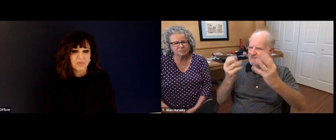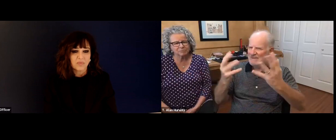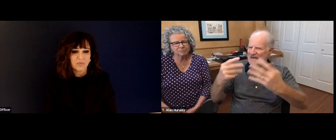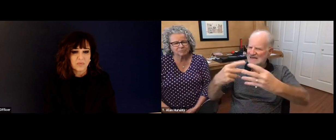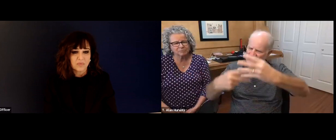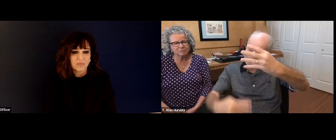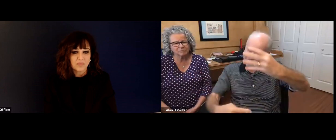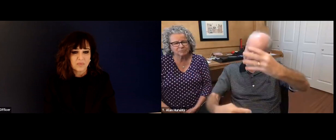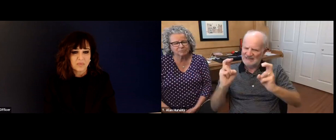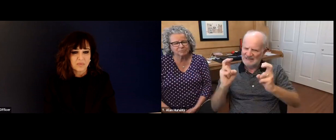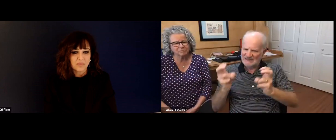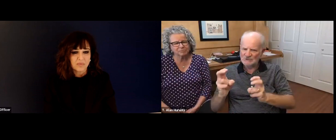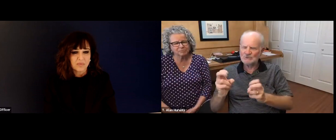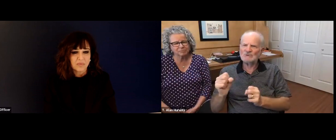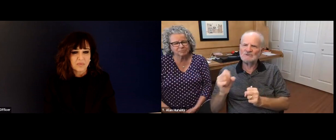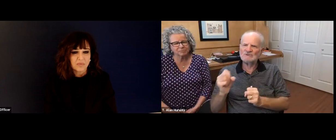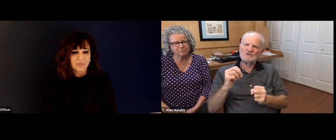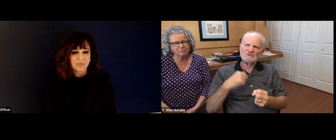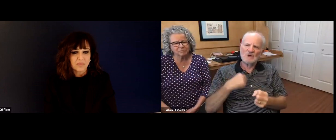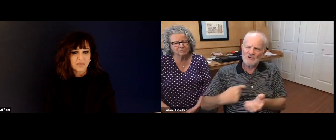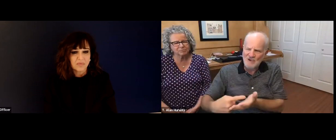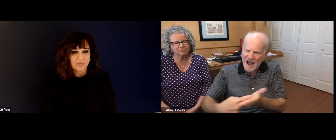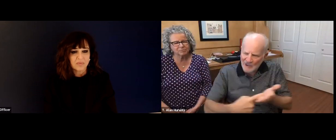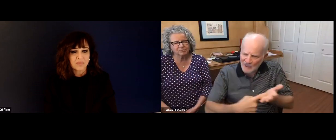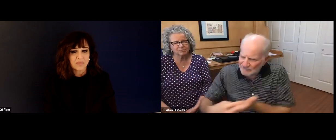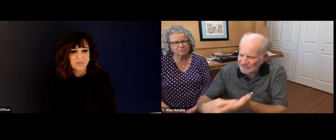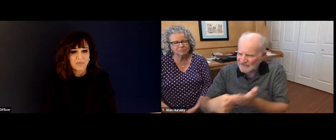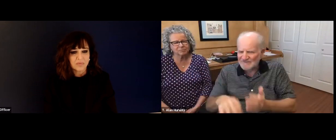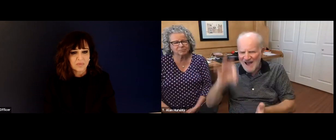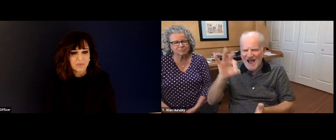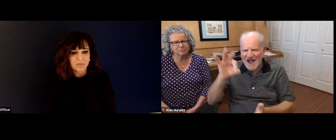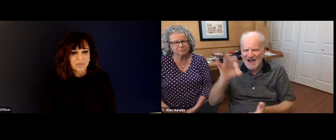members who have the doctoral degree in their various